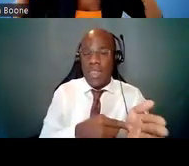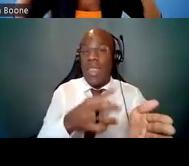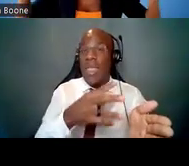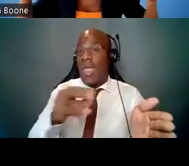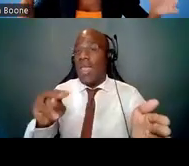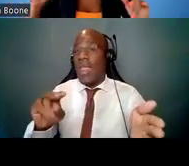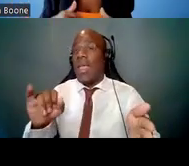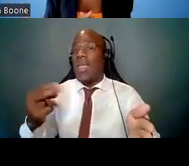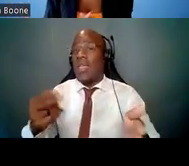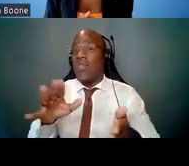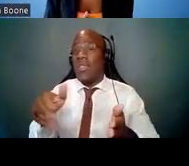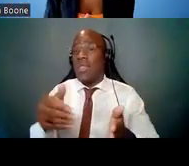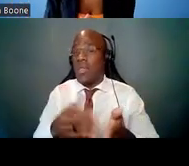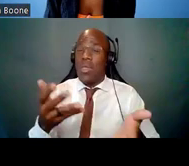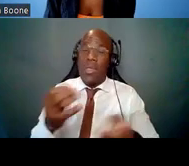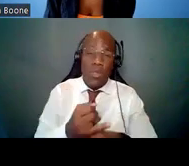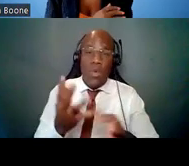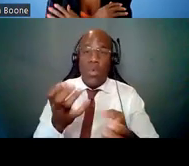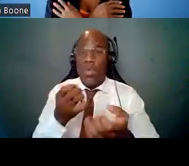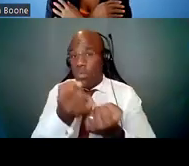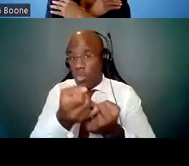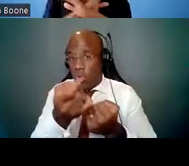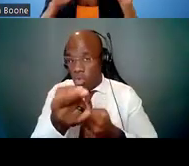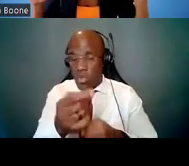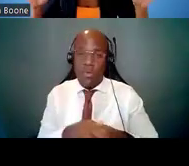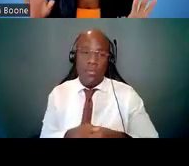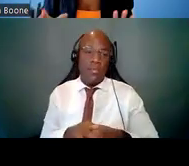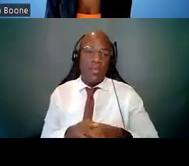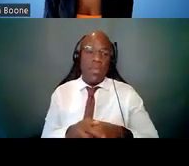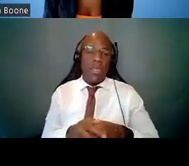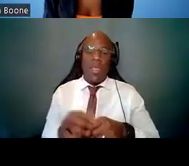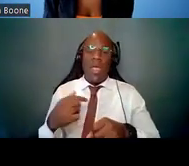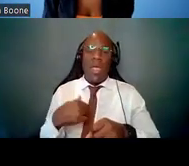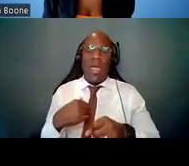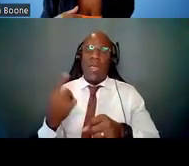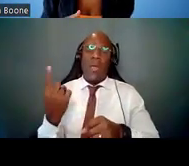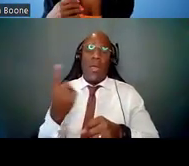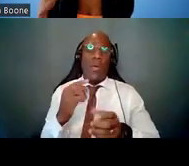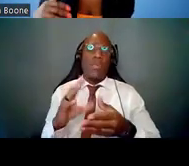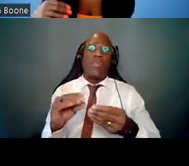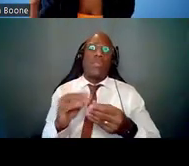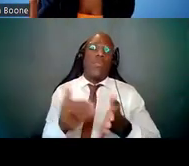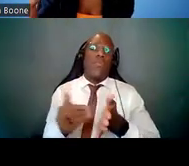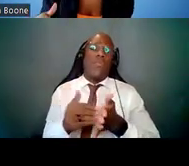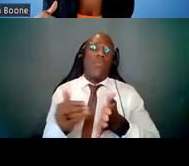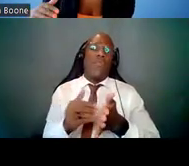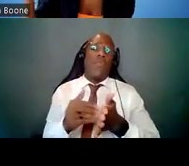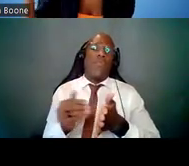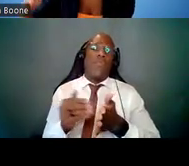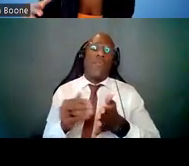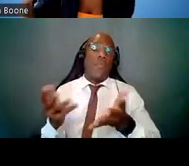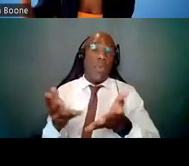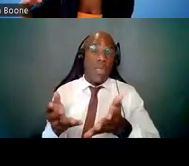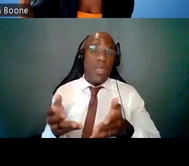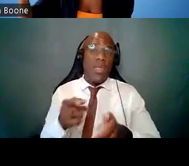One of the great things about the NIH LRPs which I can never say enough about is that you don't have to plan additional research